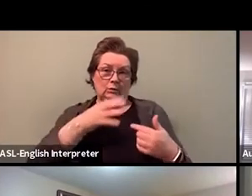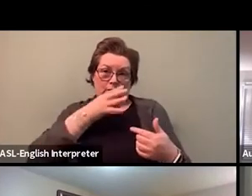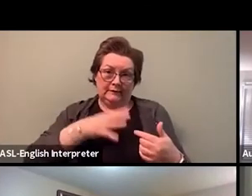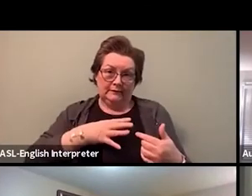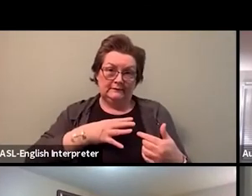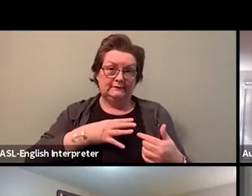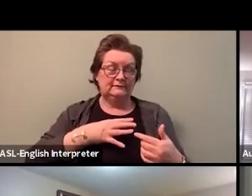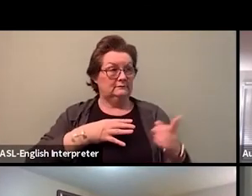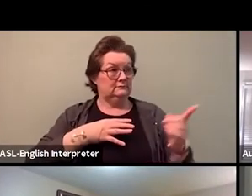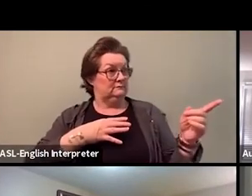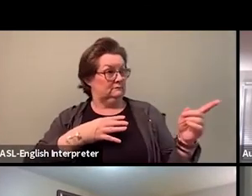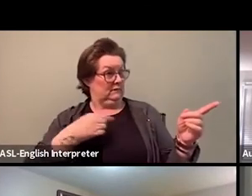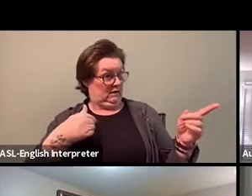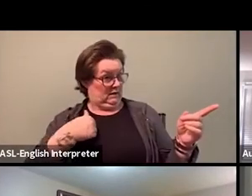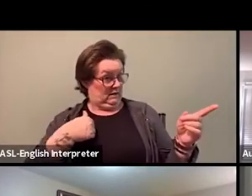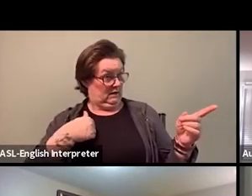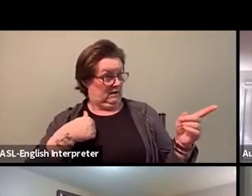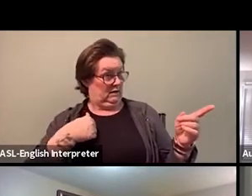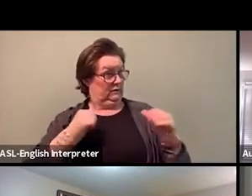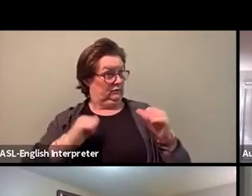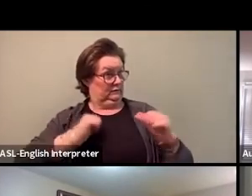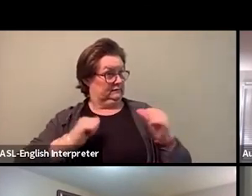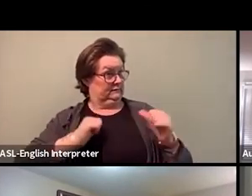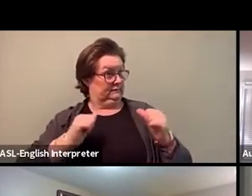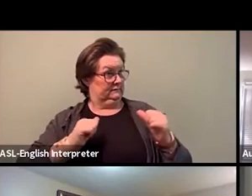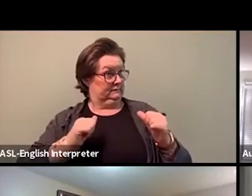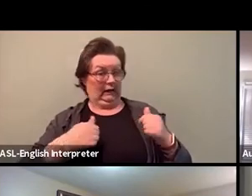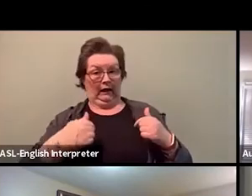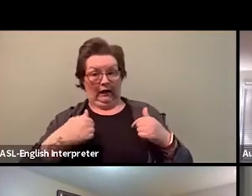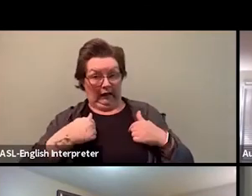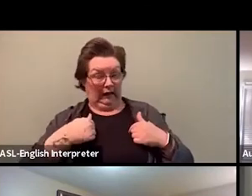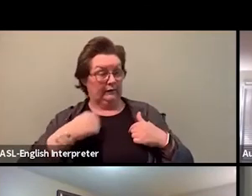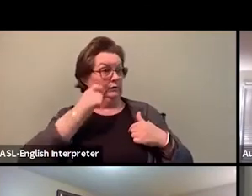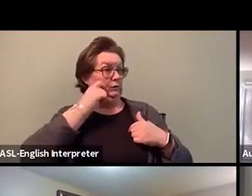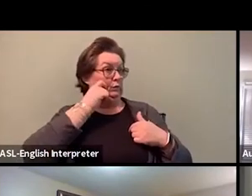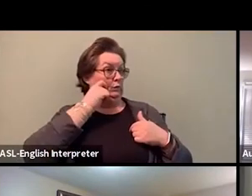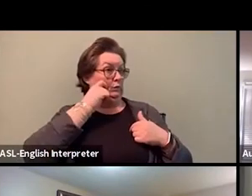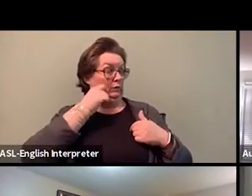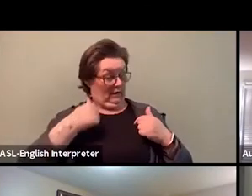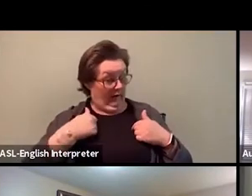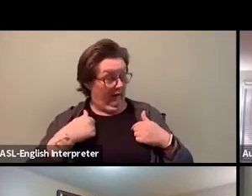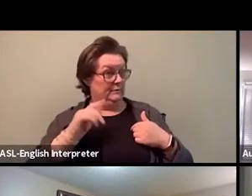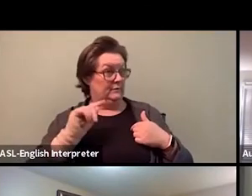or I'm a big mouth or loud or "Oh, she's throwing tone, or she's rude," right?